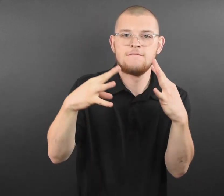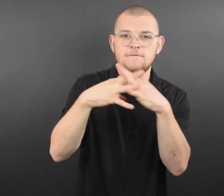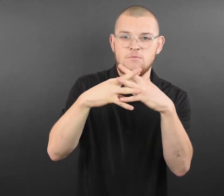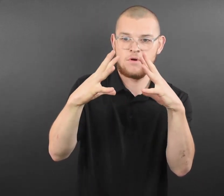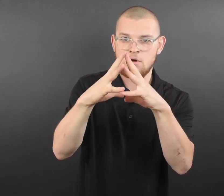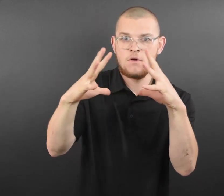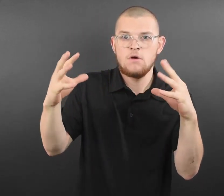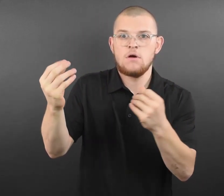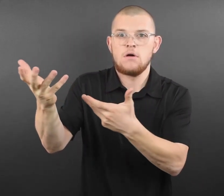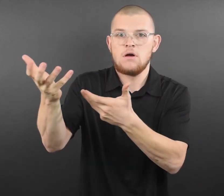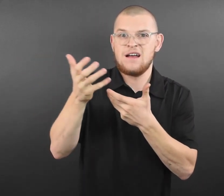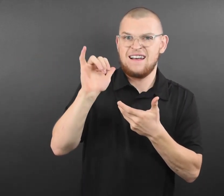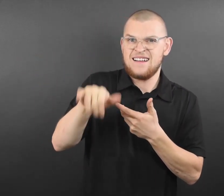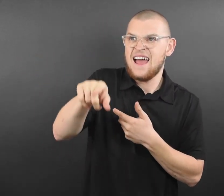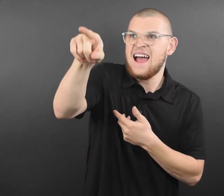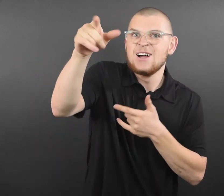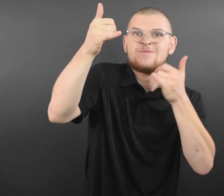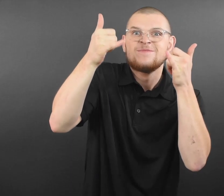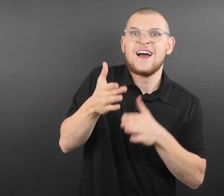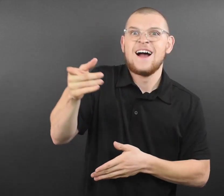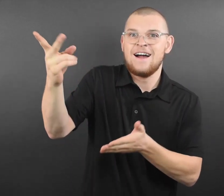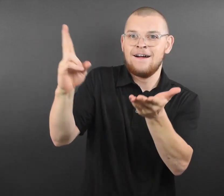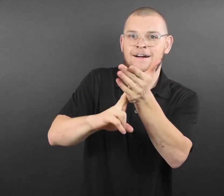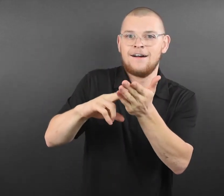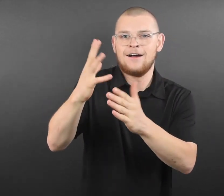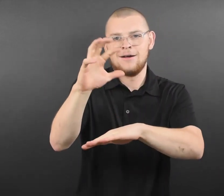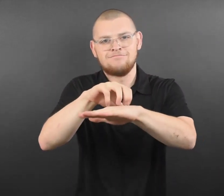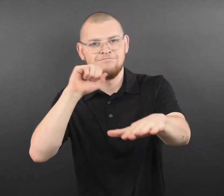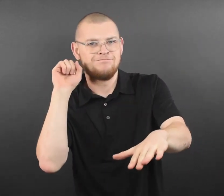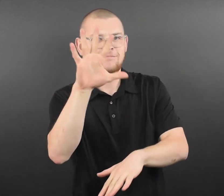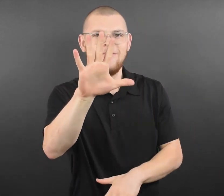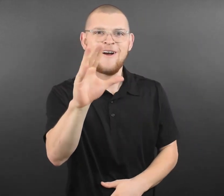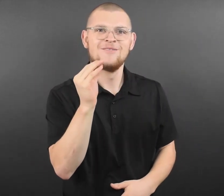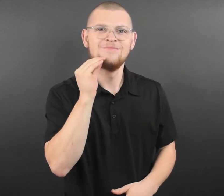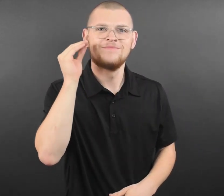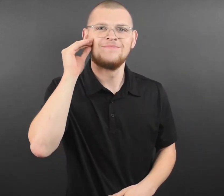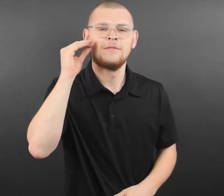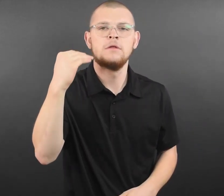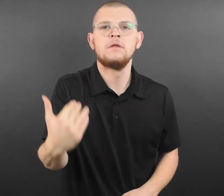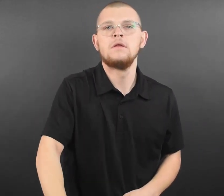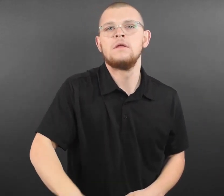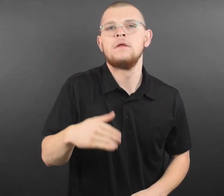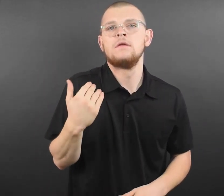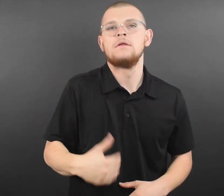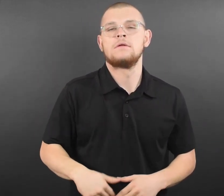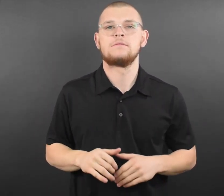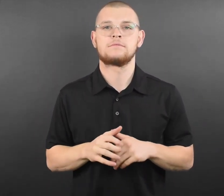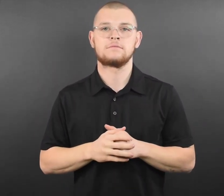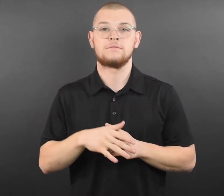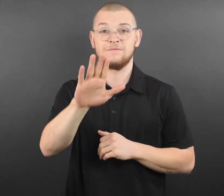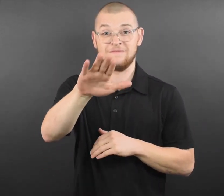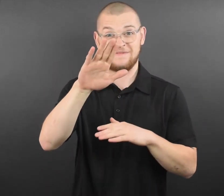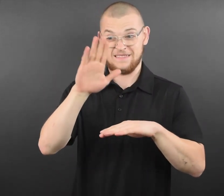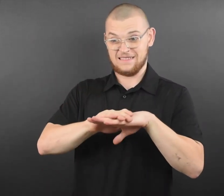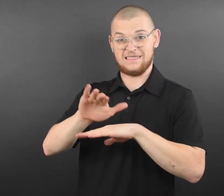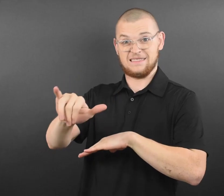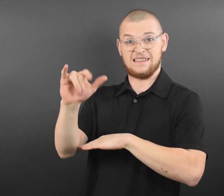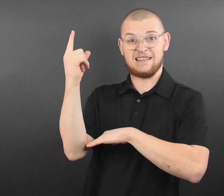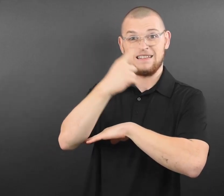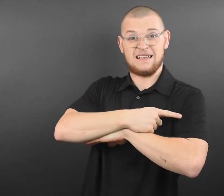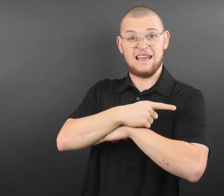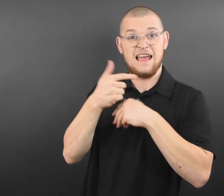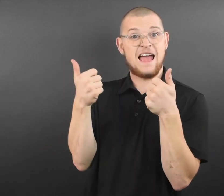autographed item, and tour of the Vikings museum. ● Choose Your Autograph: Pick your favorite